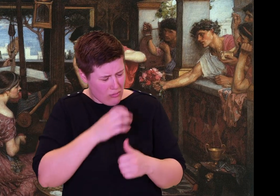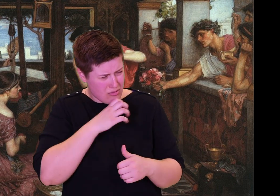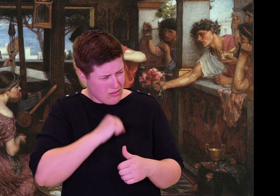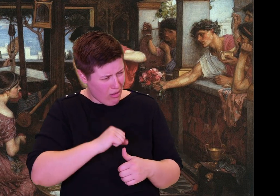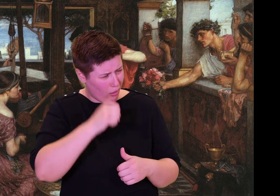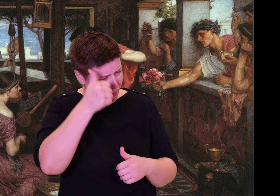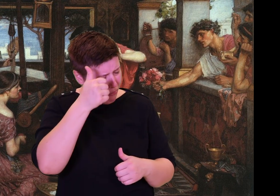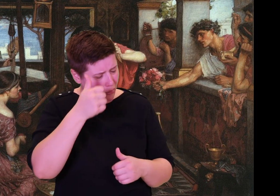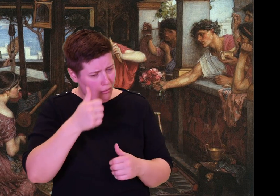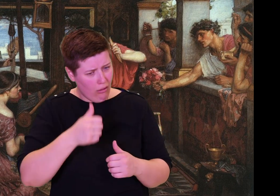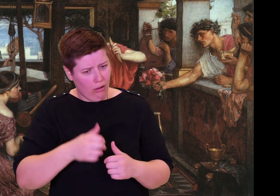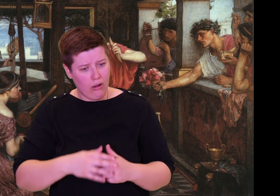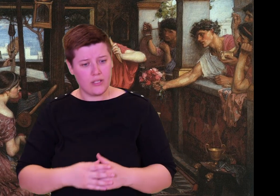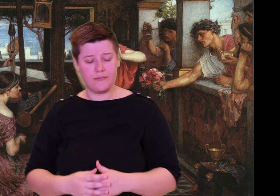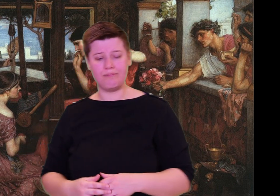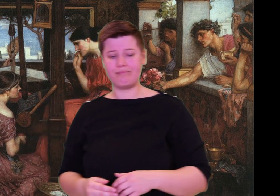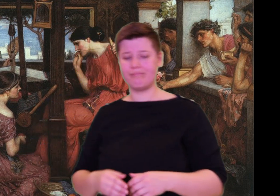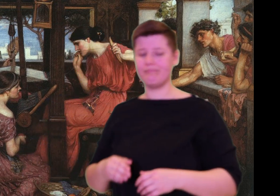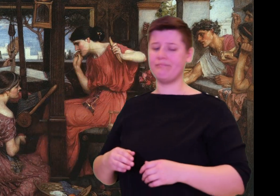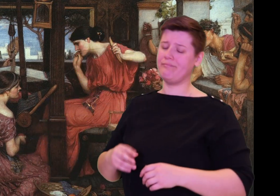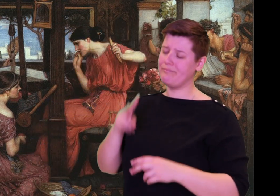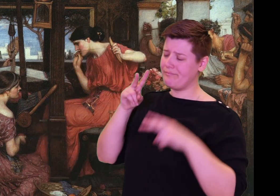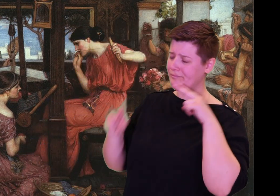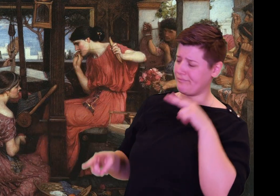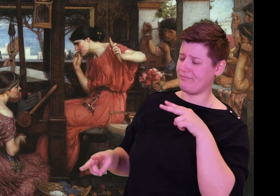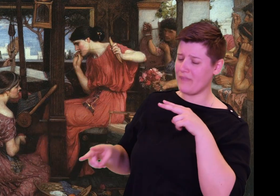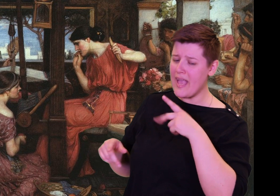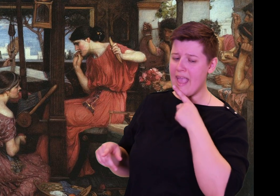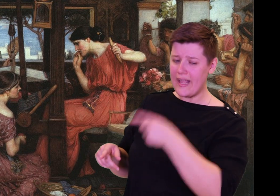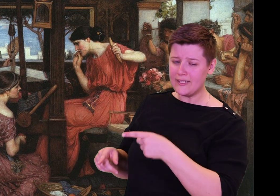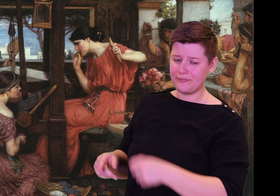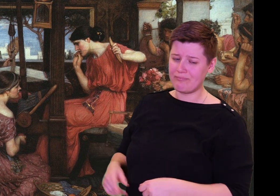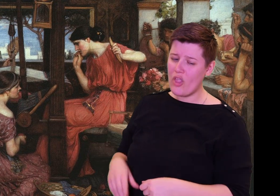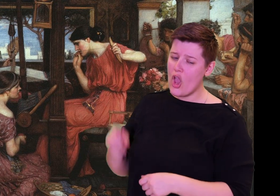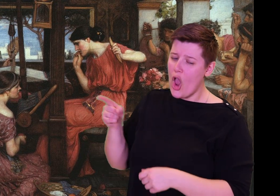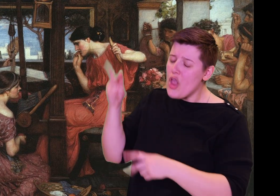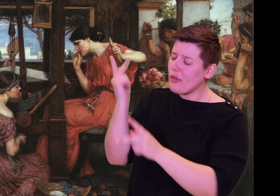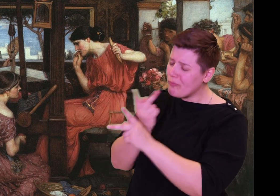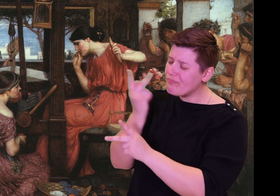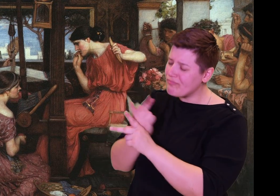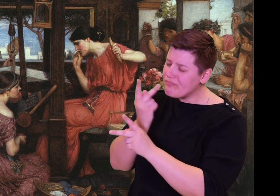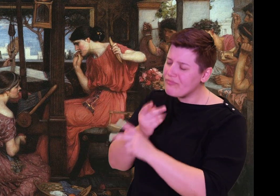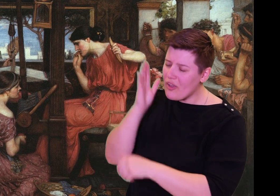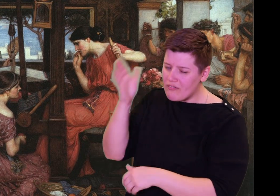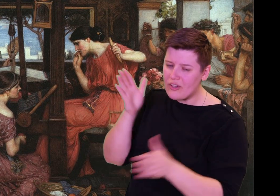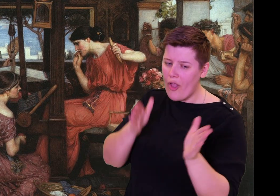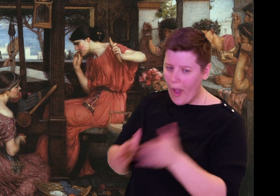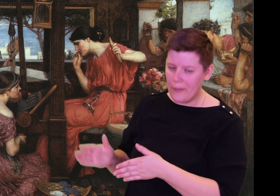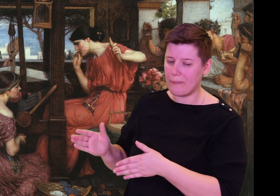the earth hides him, what his fate might be. So hurry now to Nestor, lord of horses.